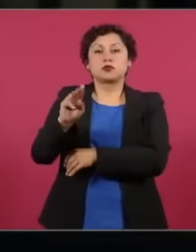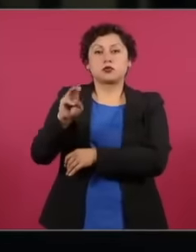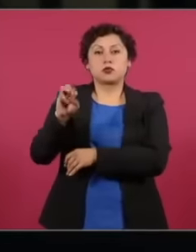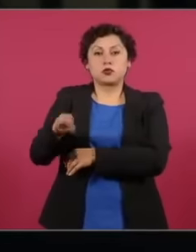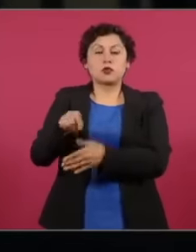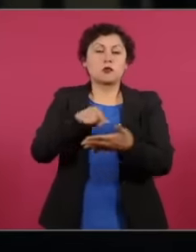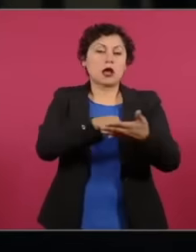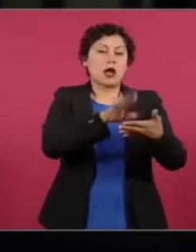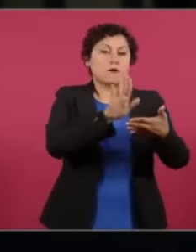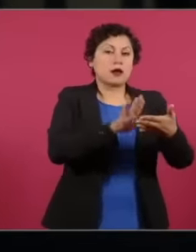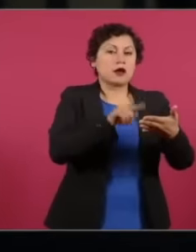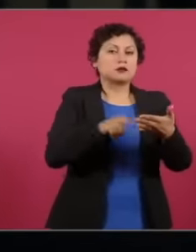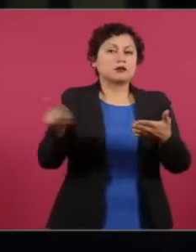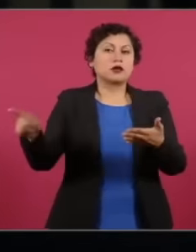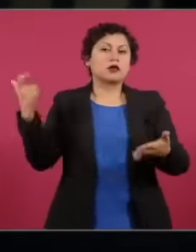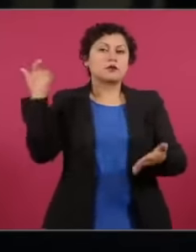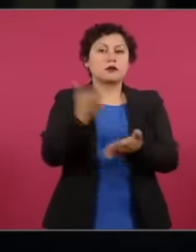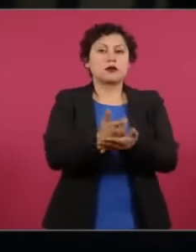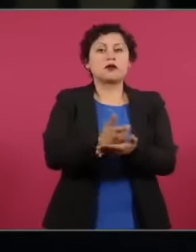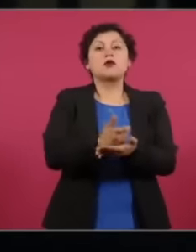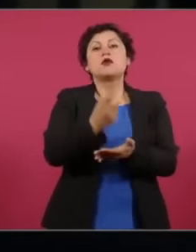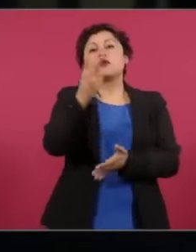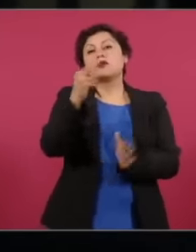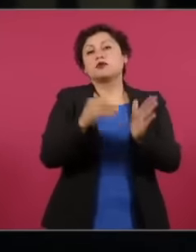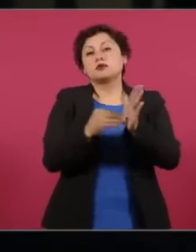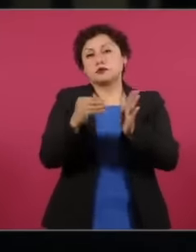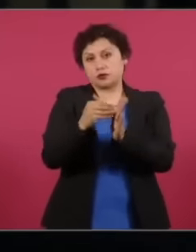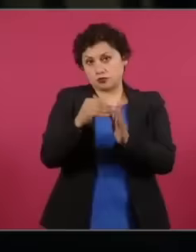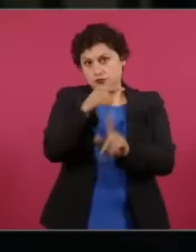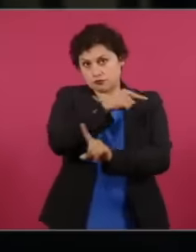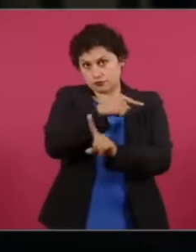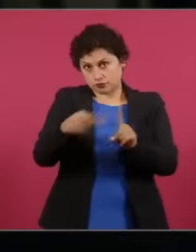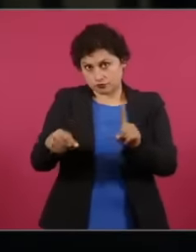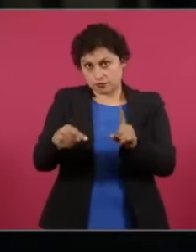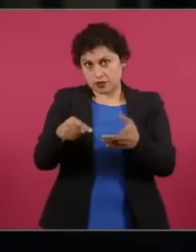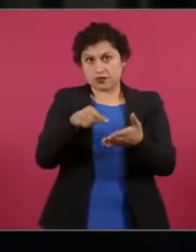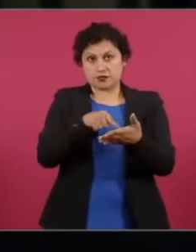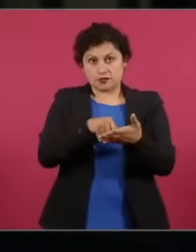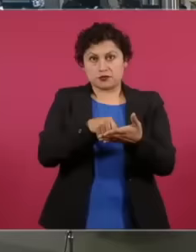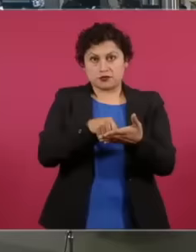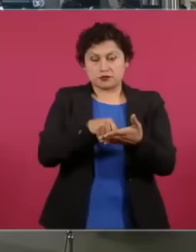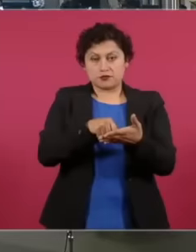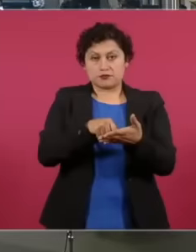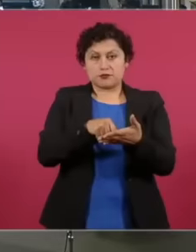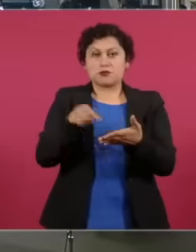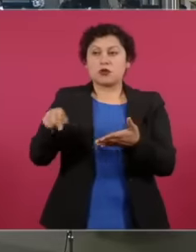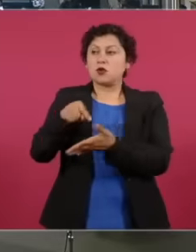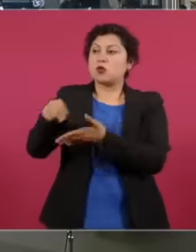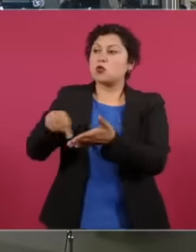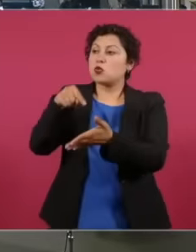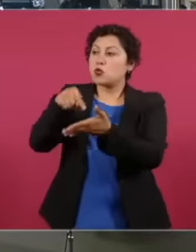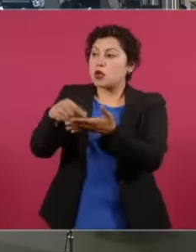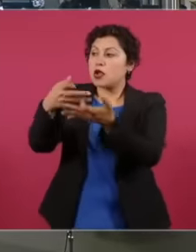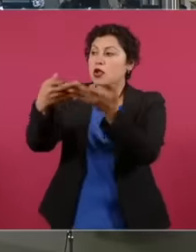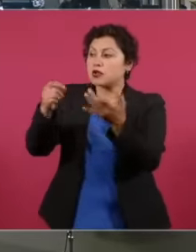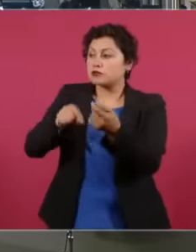he paid 2 and a half million for a significant number of hectares in this sense, because